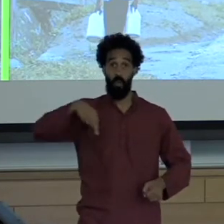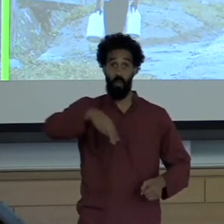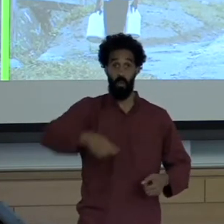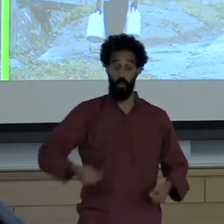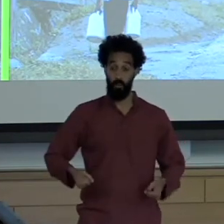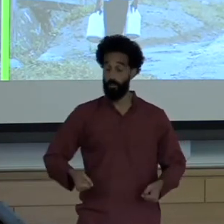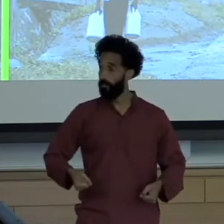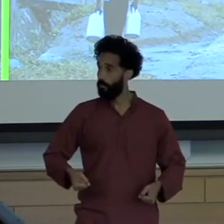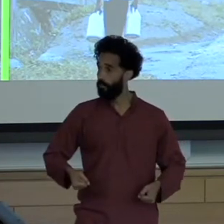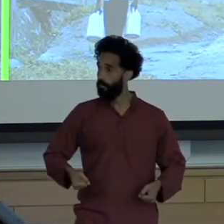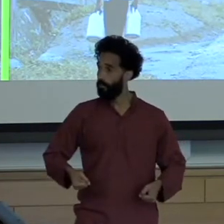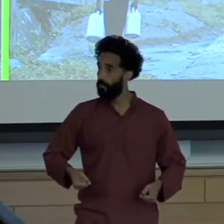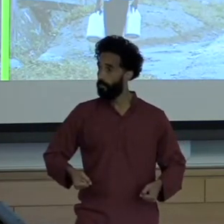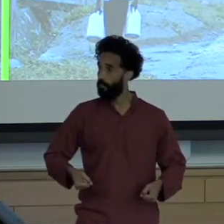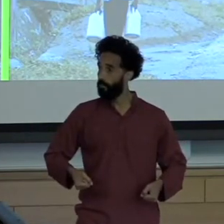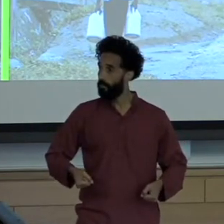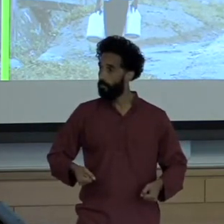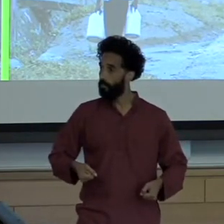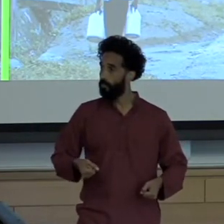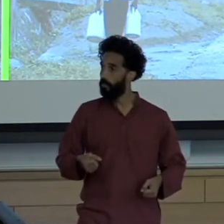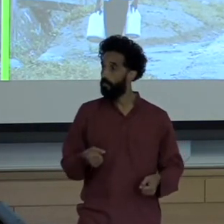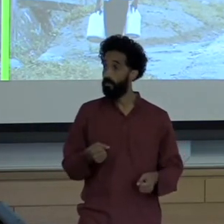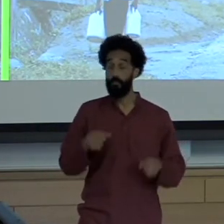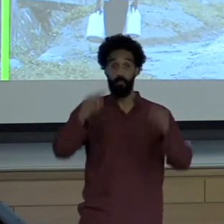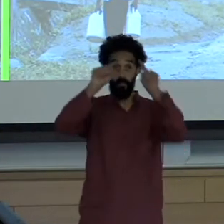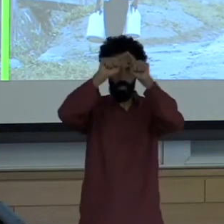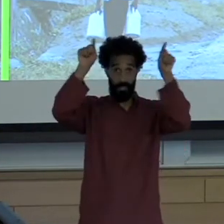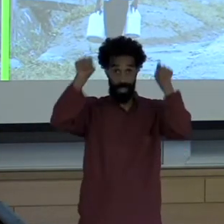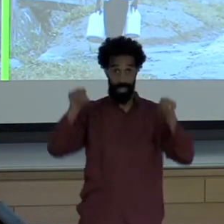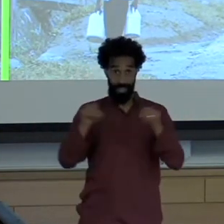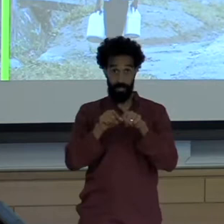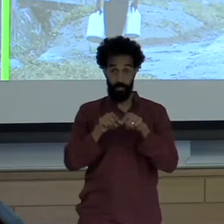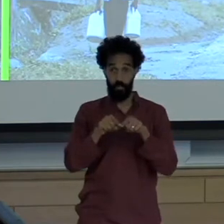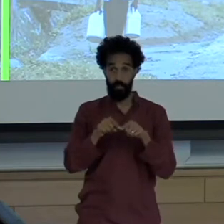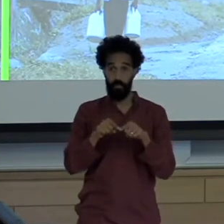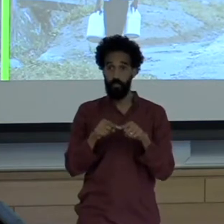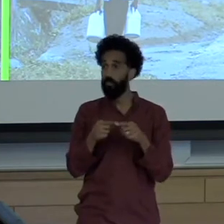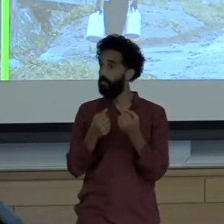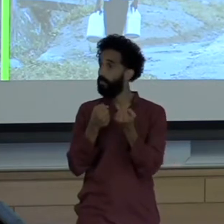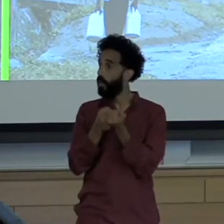happened to pass a sign sponsored by Brugal